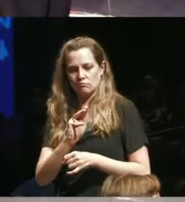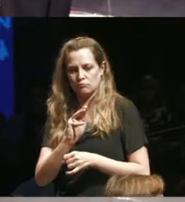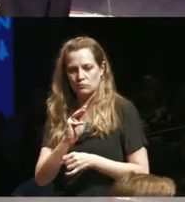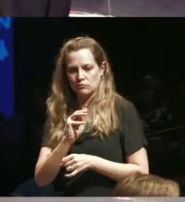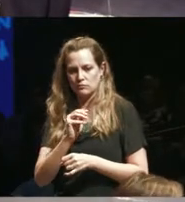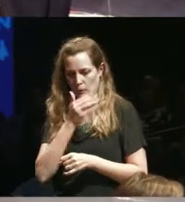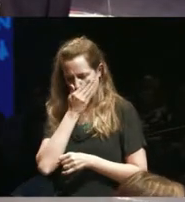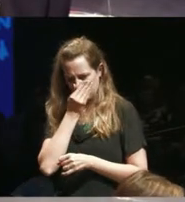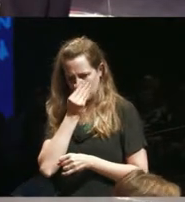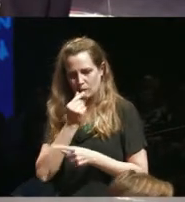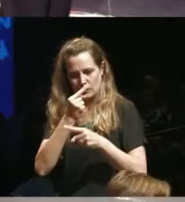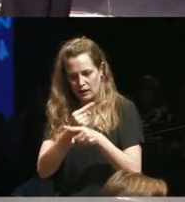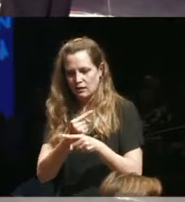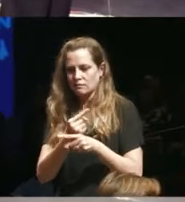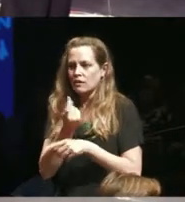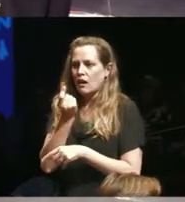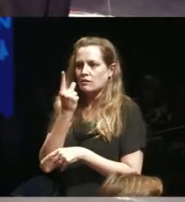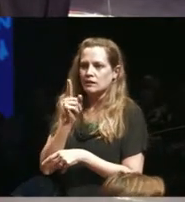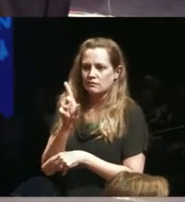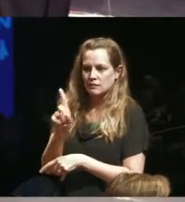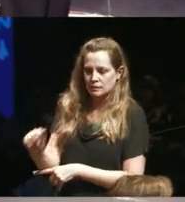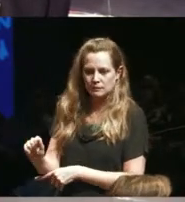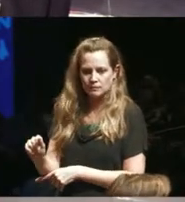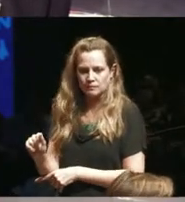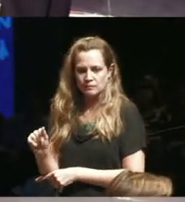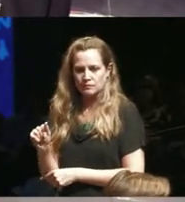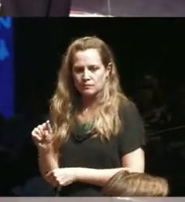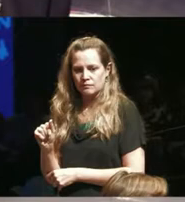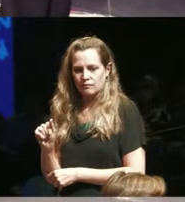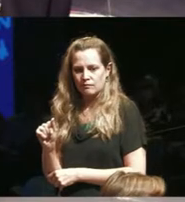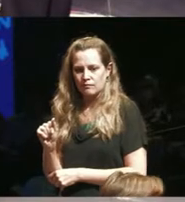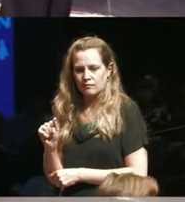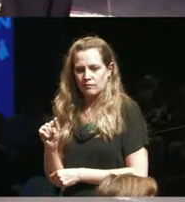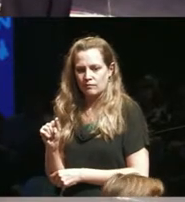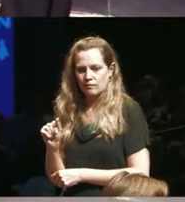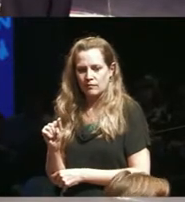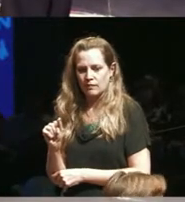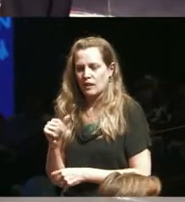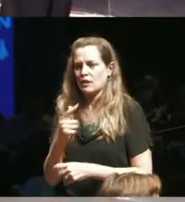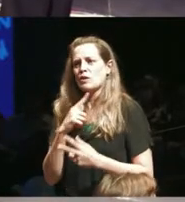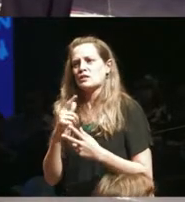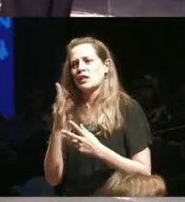of disability are the pitiful the pitiful unlivable life and heroic